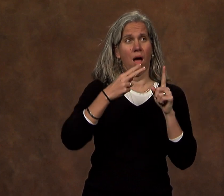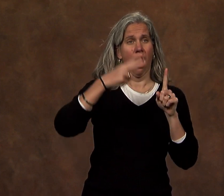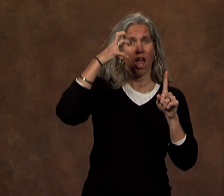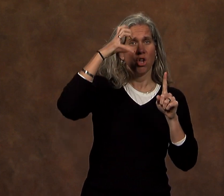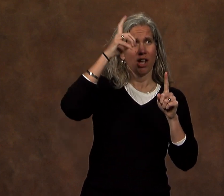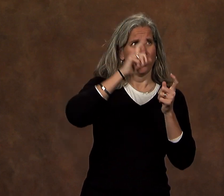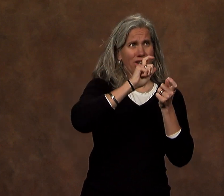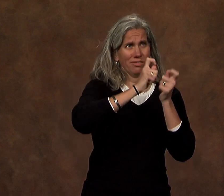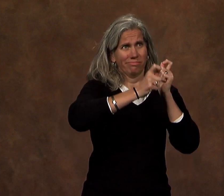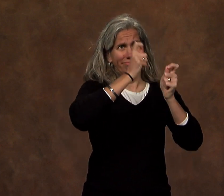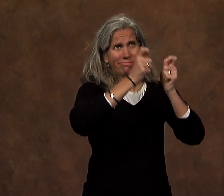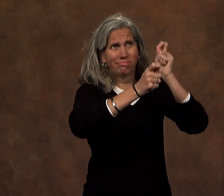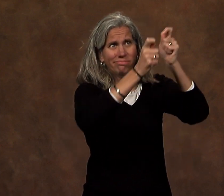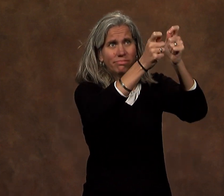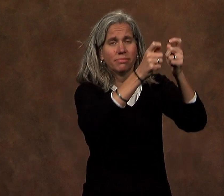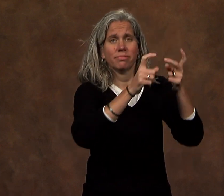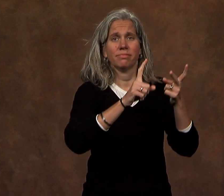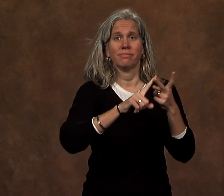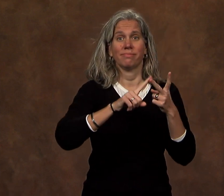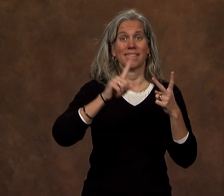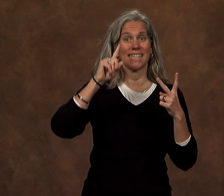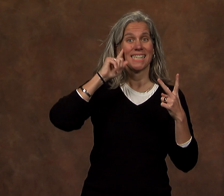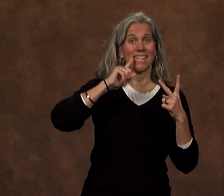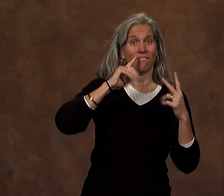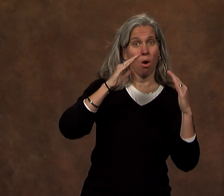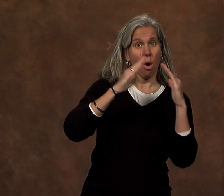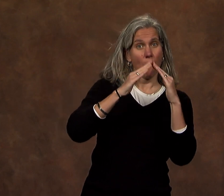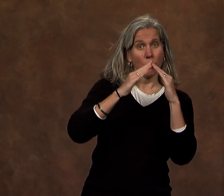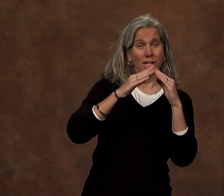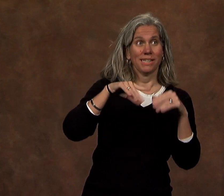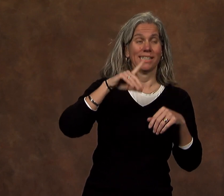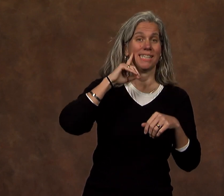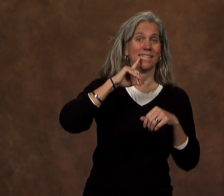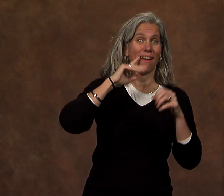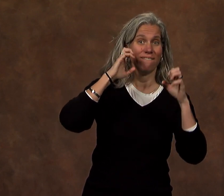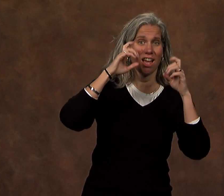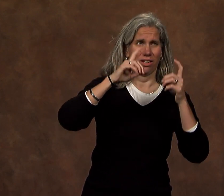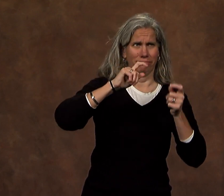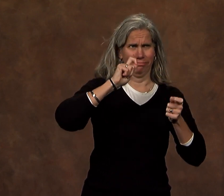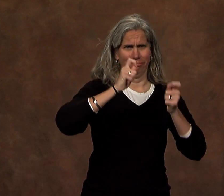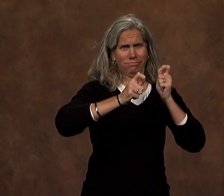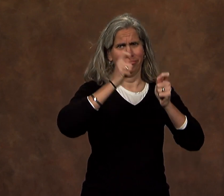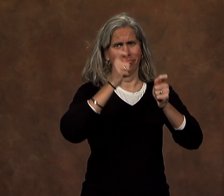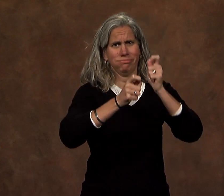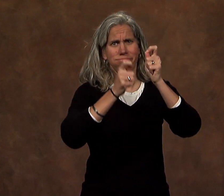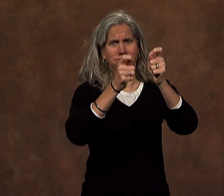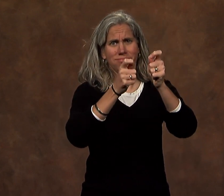the changing landscape of higher education, the changing demographics of the deaf community